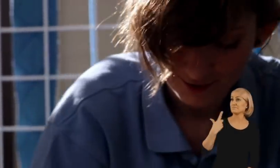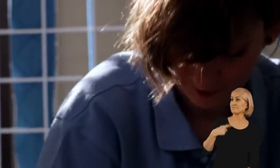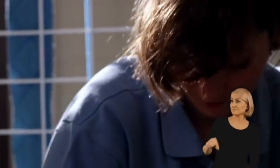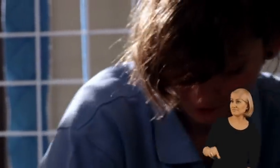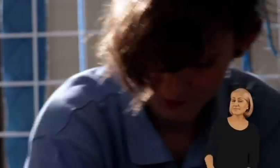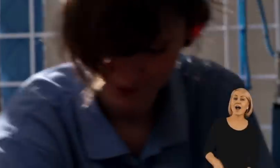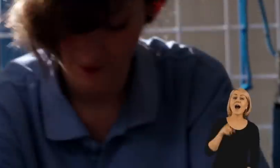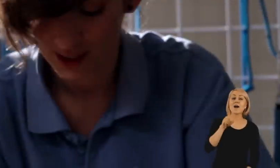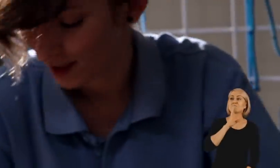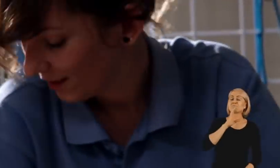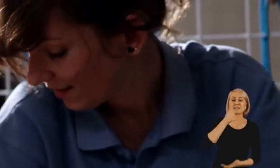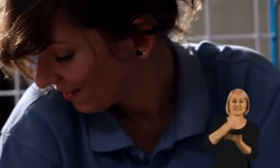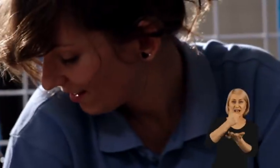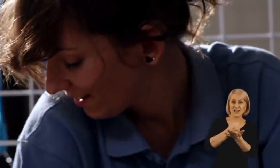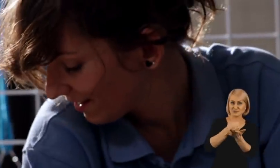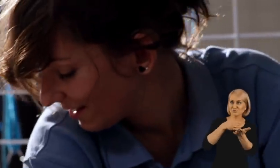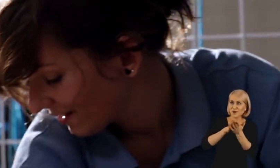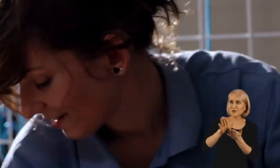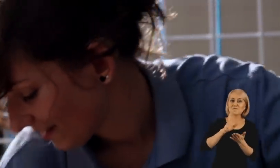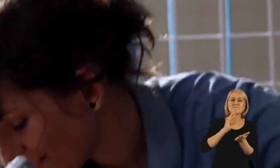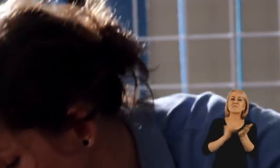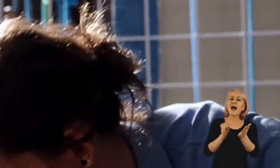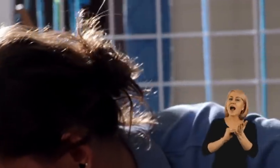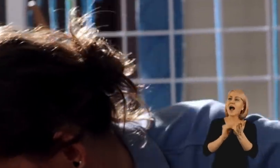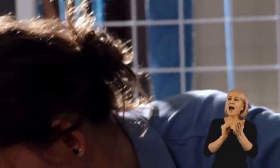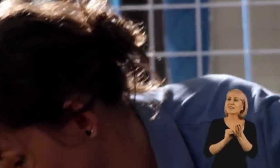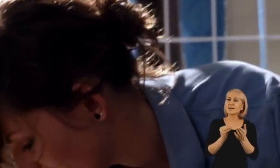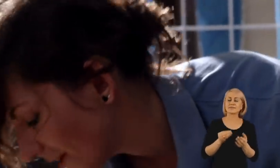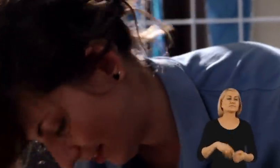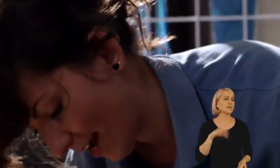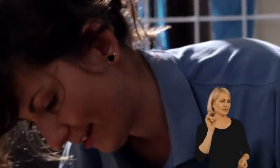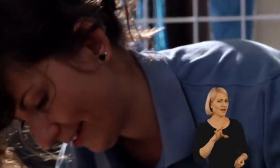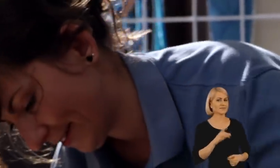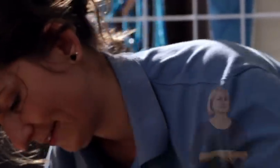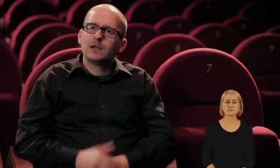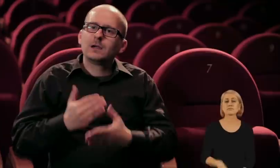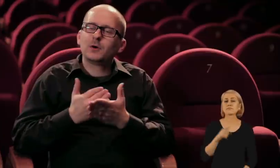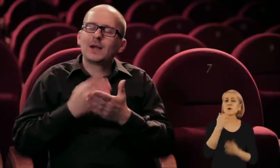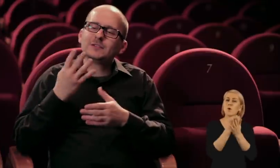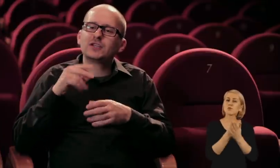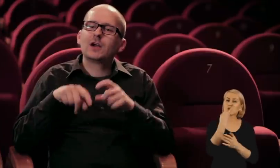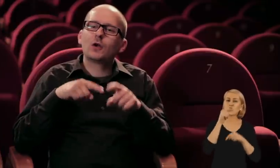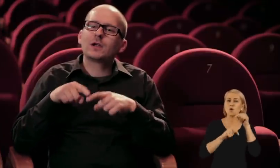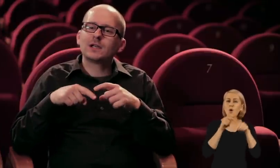An internship of some kind? Yes, training. Four Steps